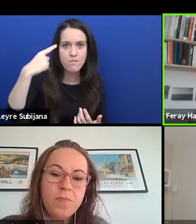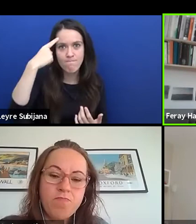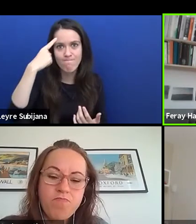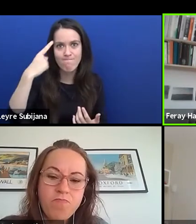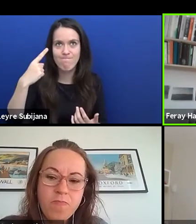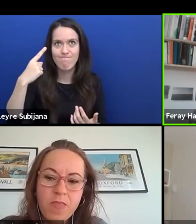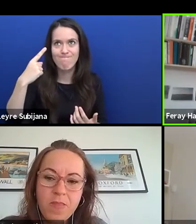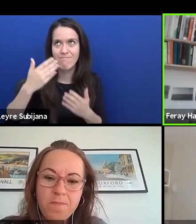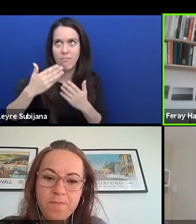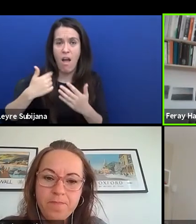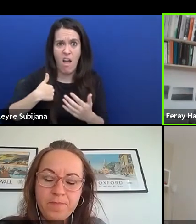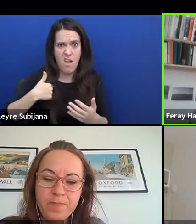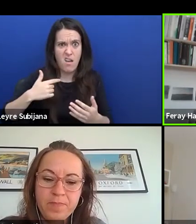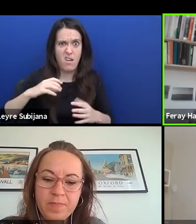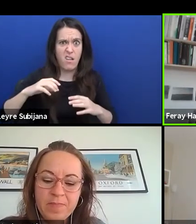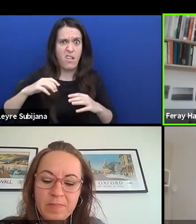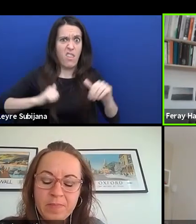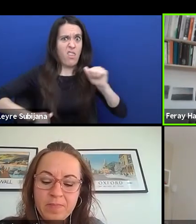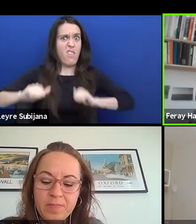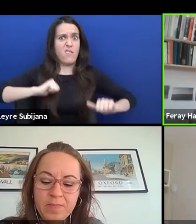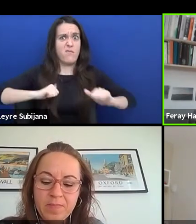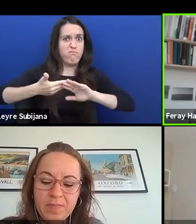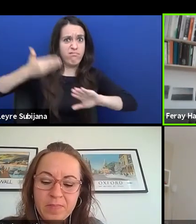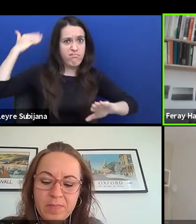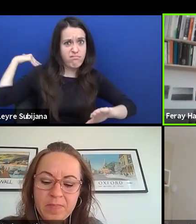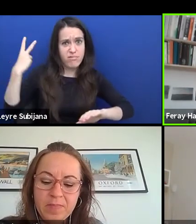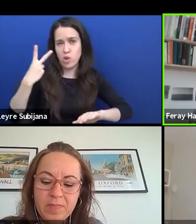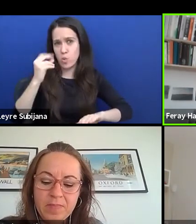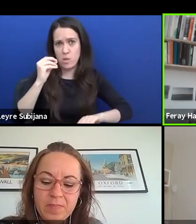And to be honest, I have the feeling